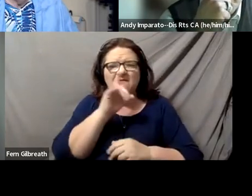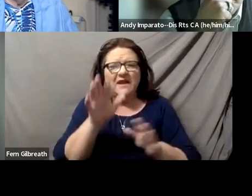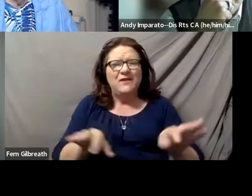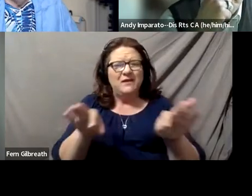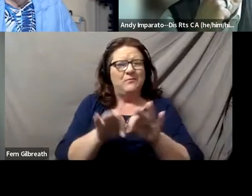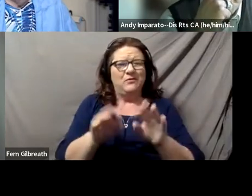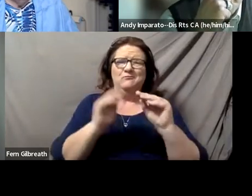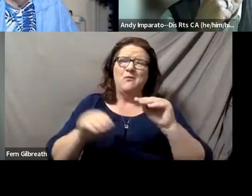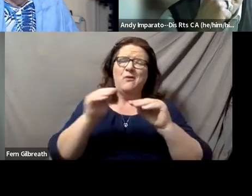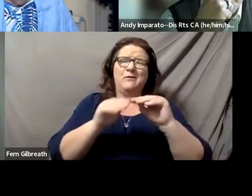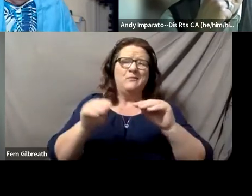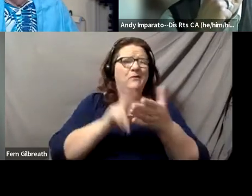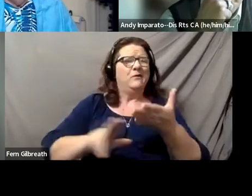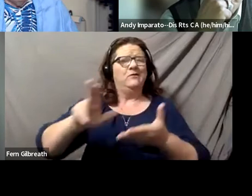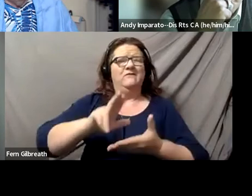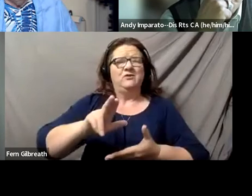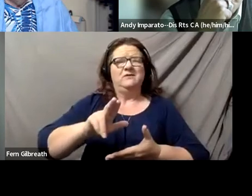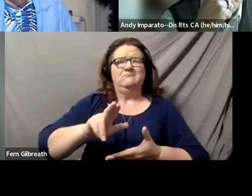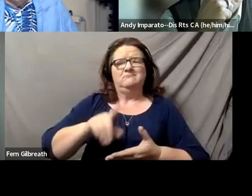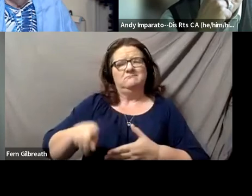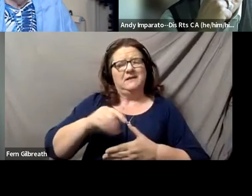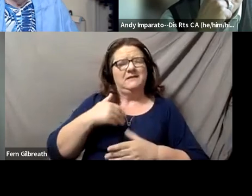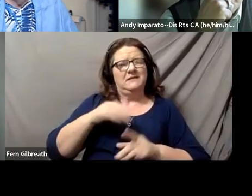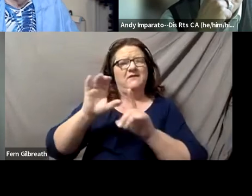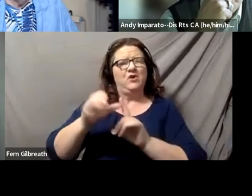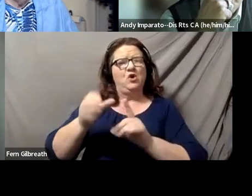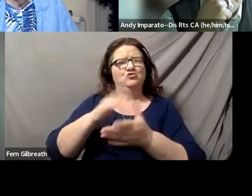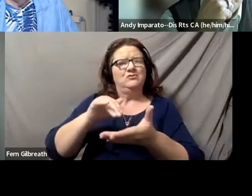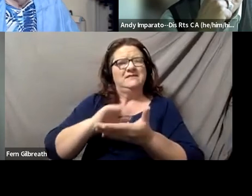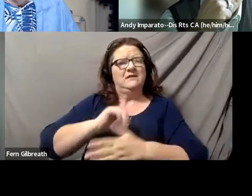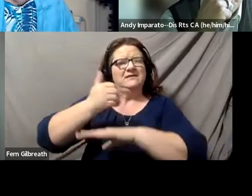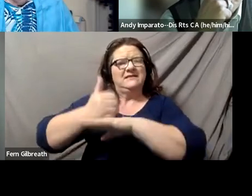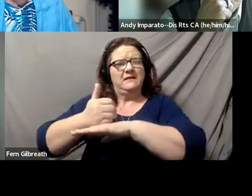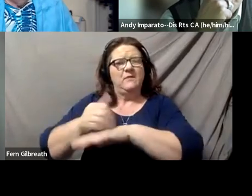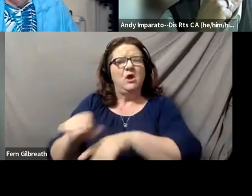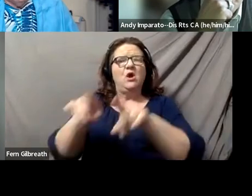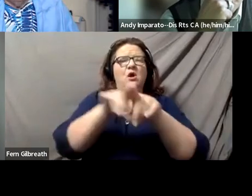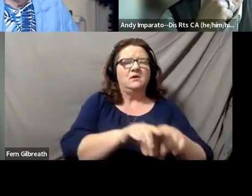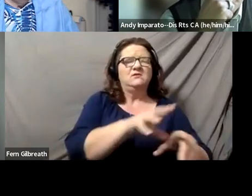More and more universities, as they get cultural centers, are getting a cultural center on disability,